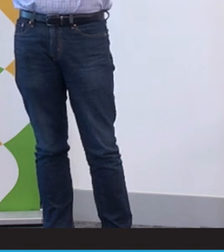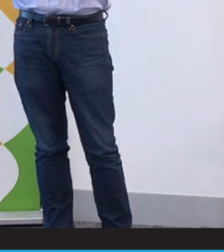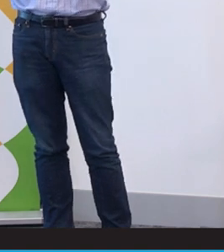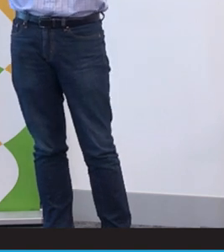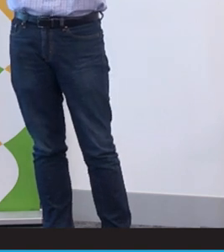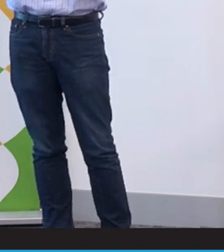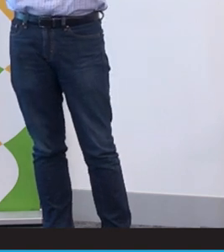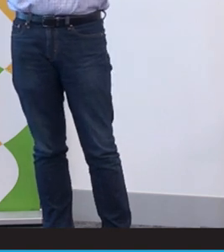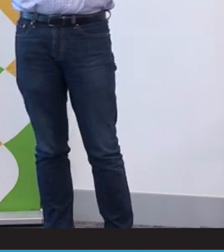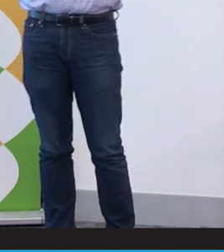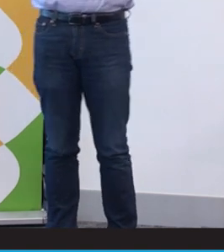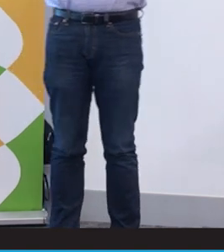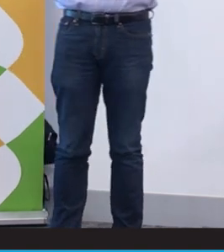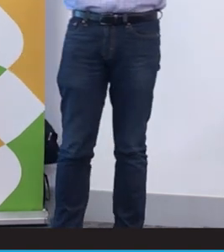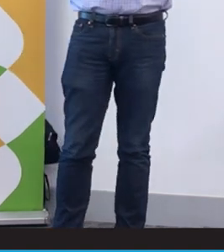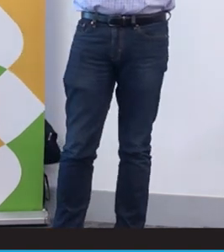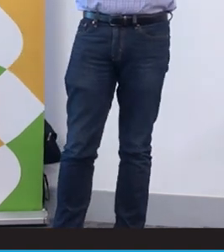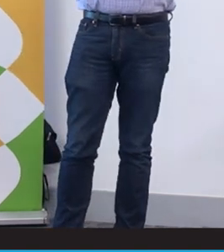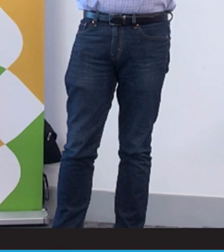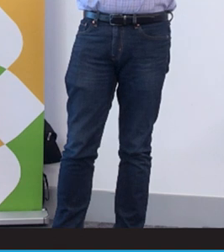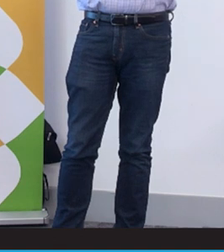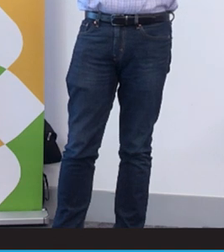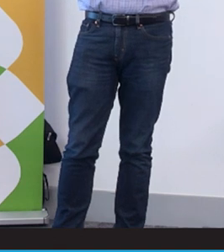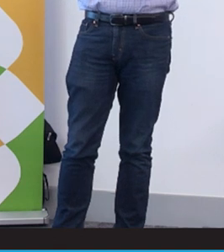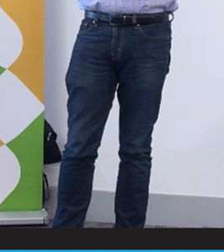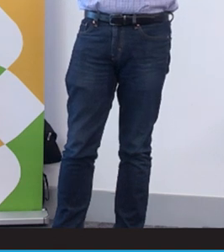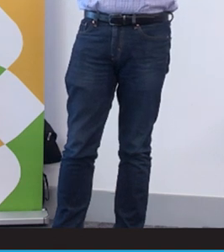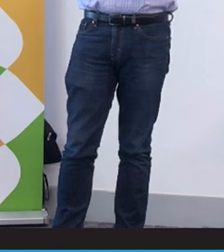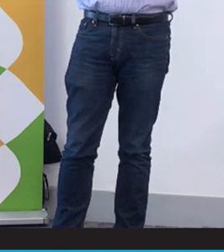providing. It's more about the clarity of the questions being asked in the census that that